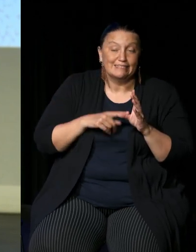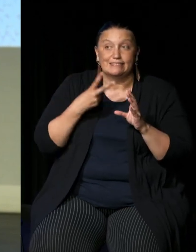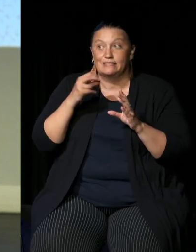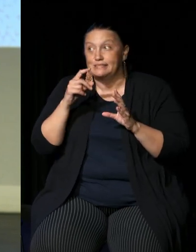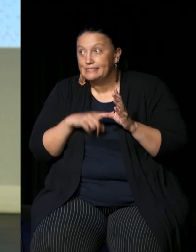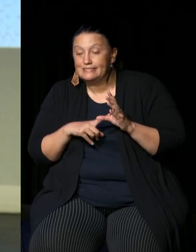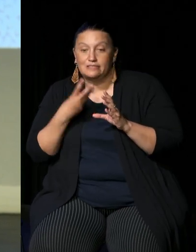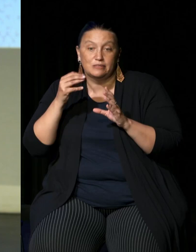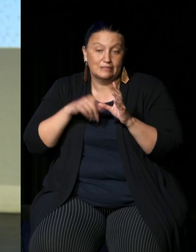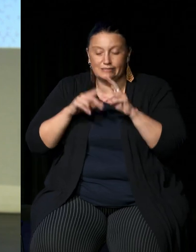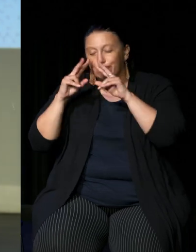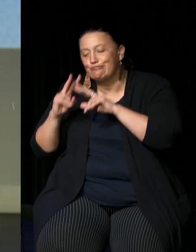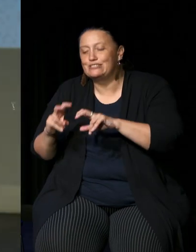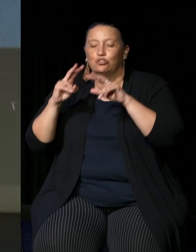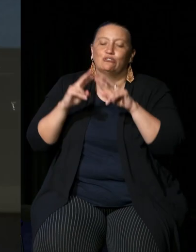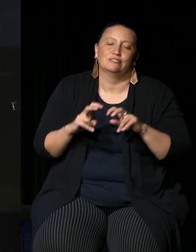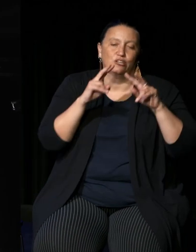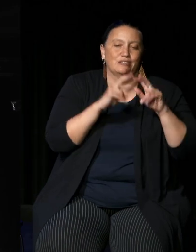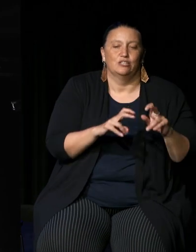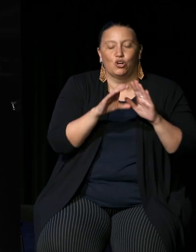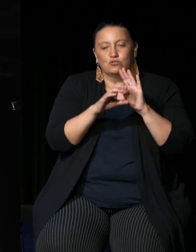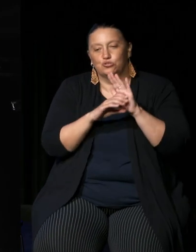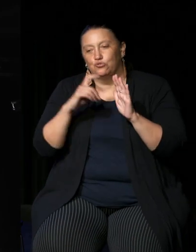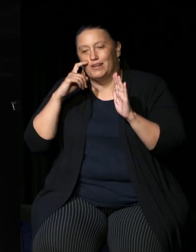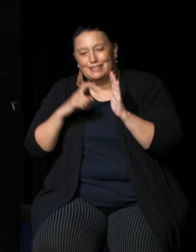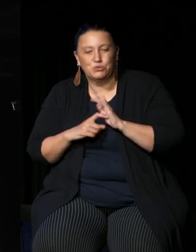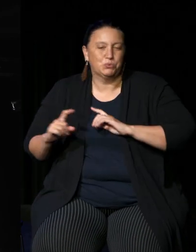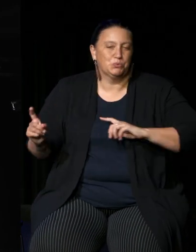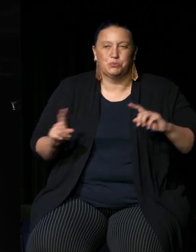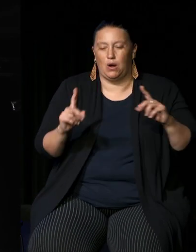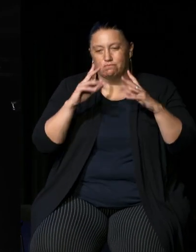looking at constitutional recognition and what form it might take so there's been the